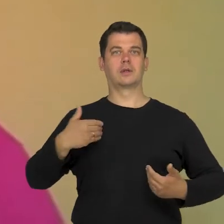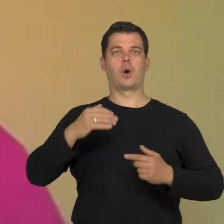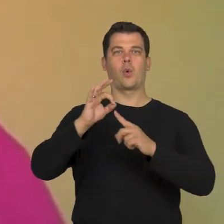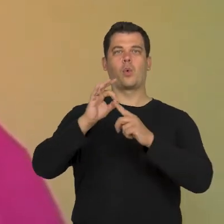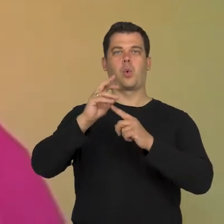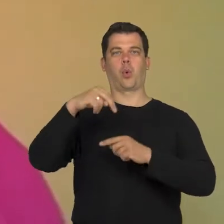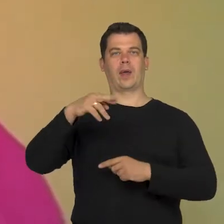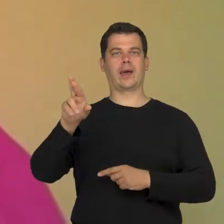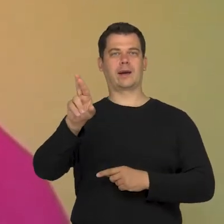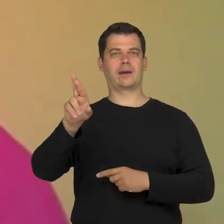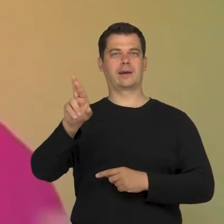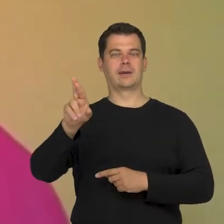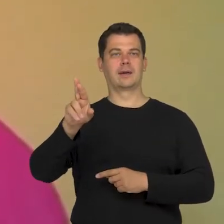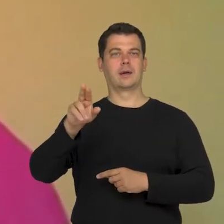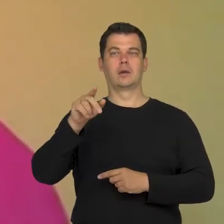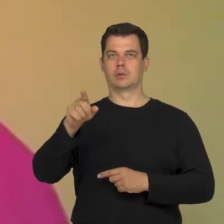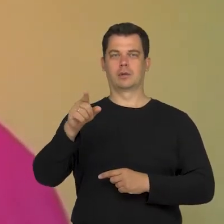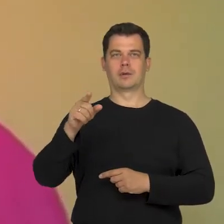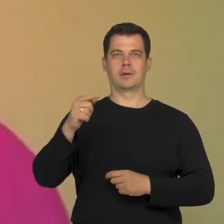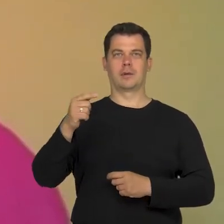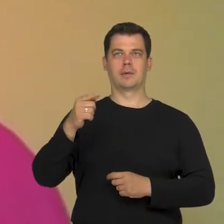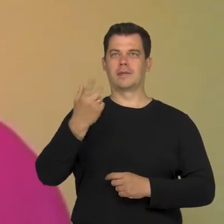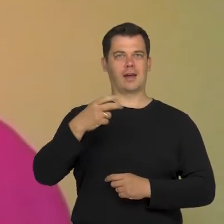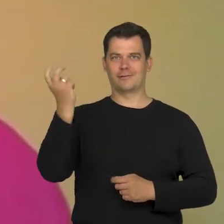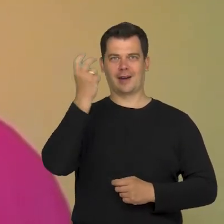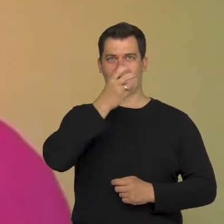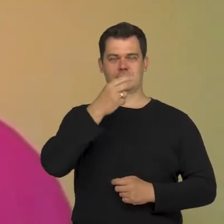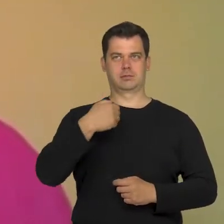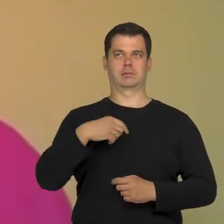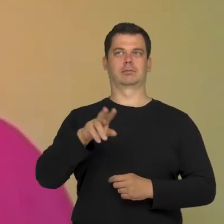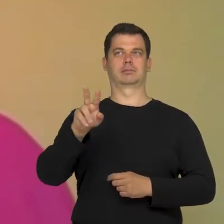In that whole experience, the most interesting to me